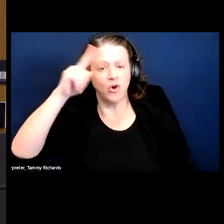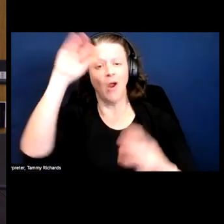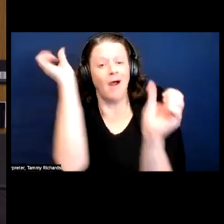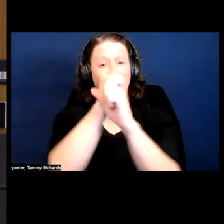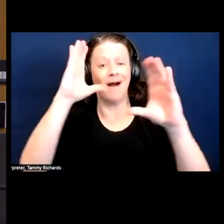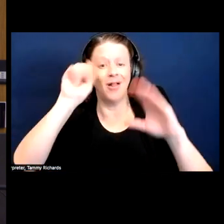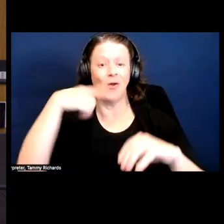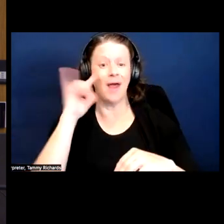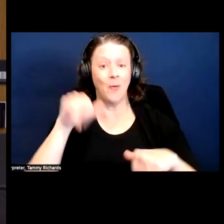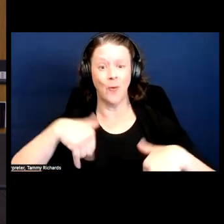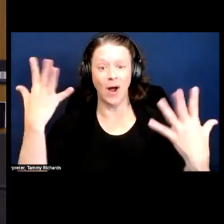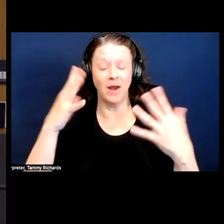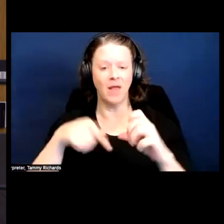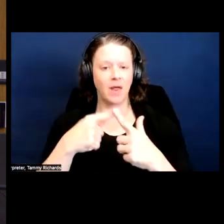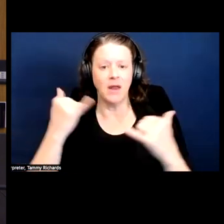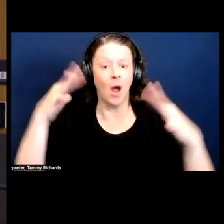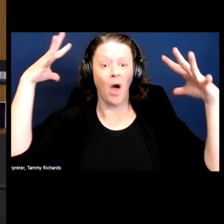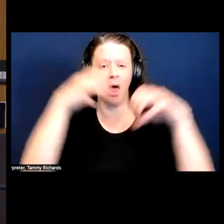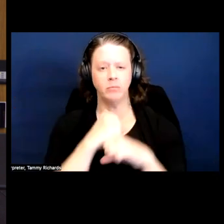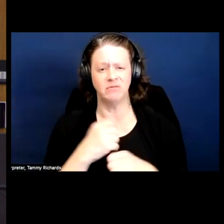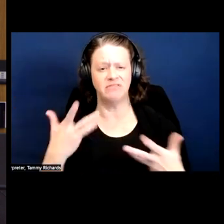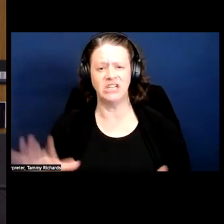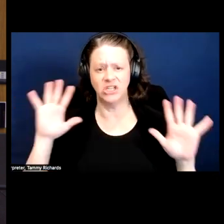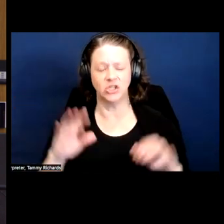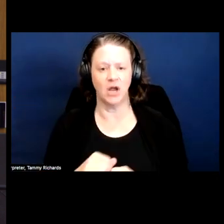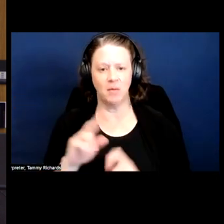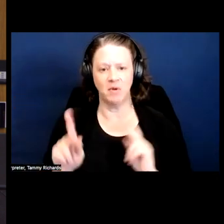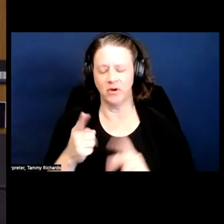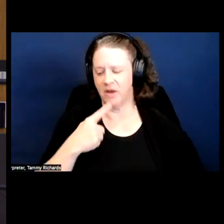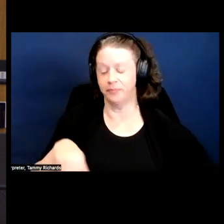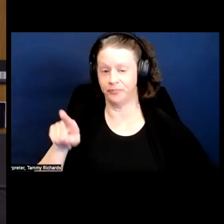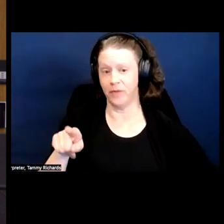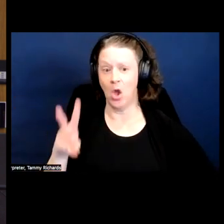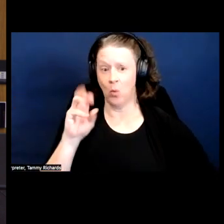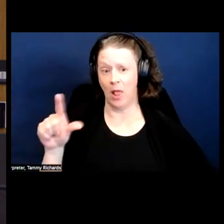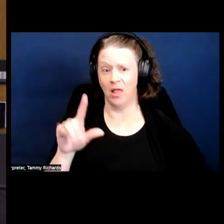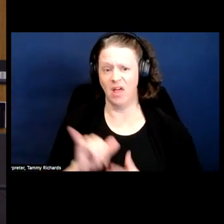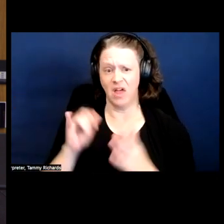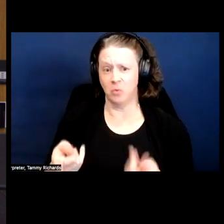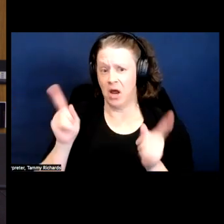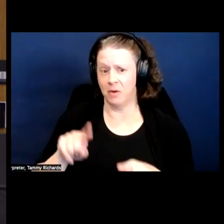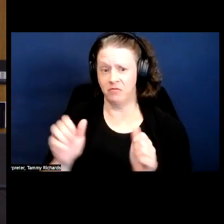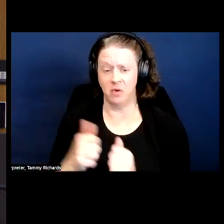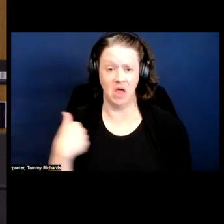And I'm seeing a lot of disabled people online being snippy with folks of, well, that's the way it's always been for us!